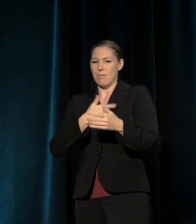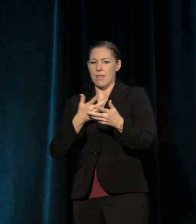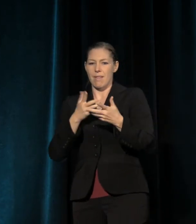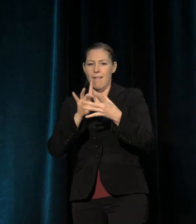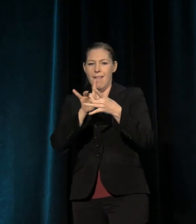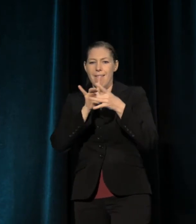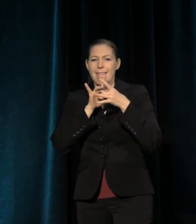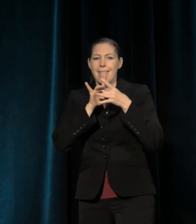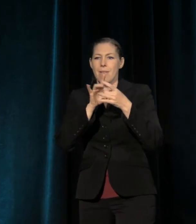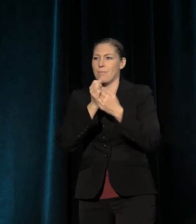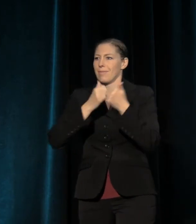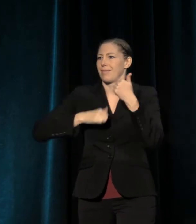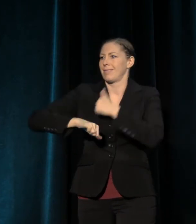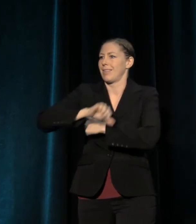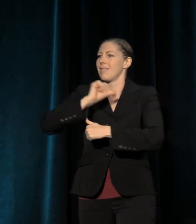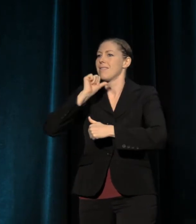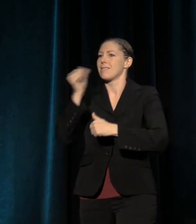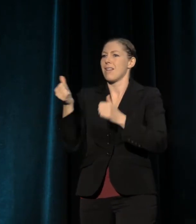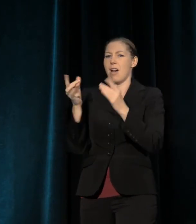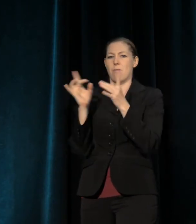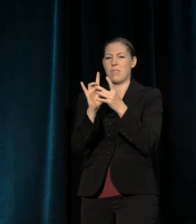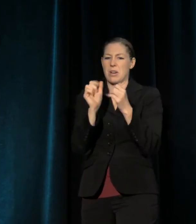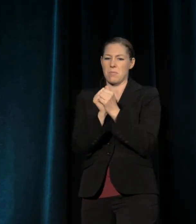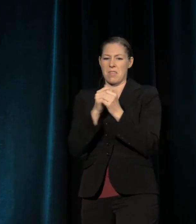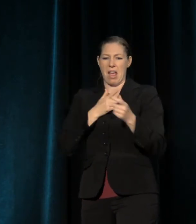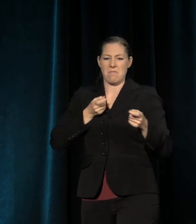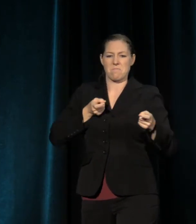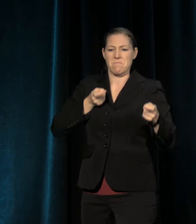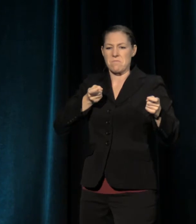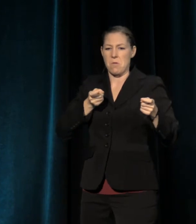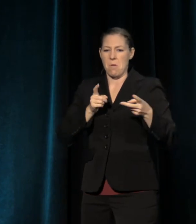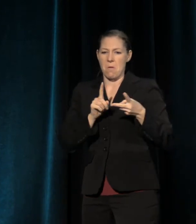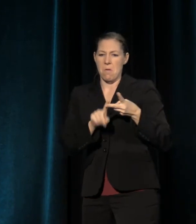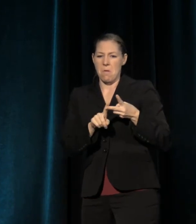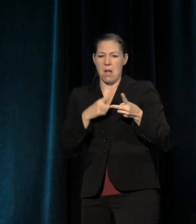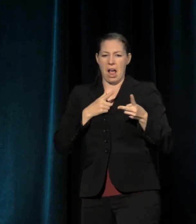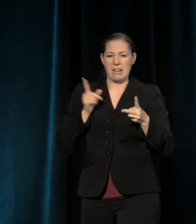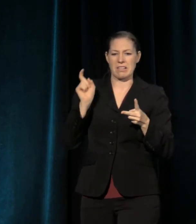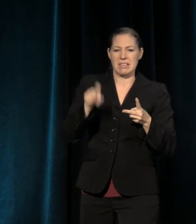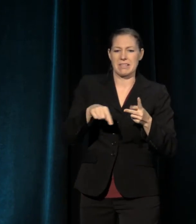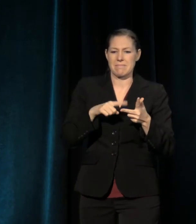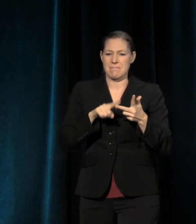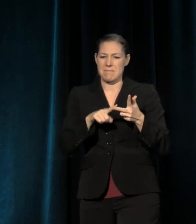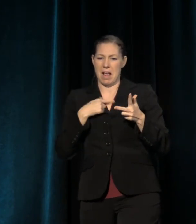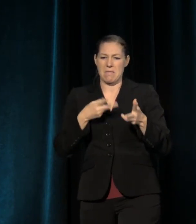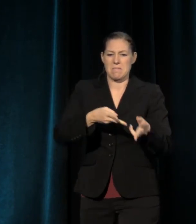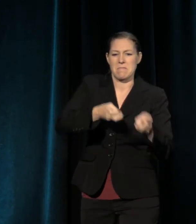that are not based in domination, exploitation or extraction, but in exchange, generosity and trust,